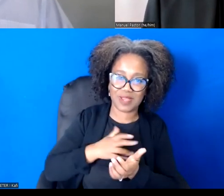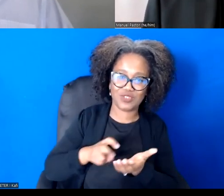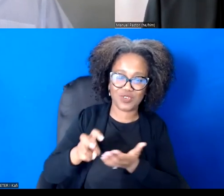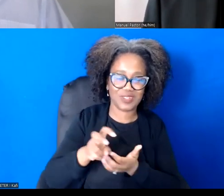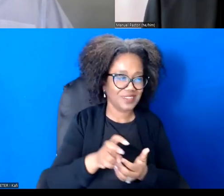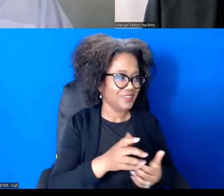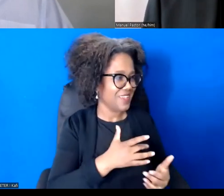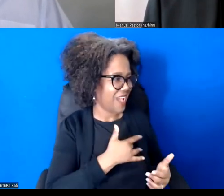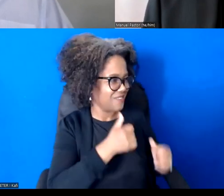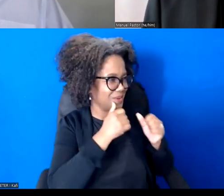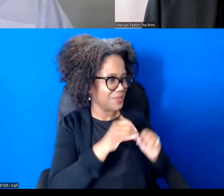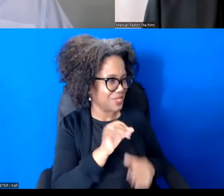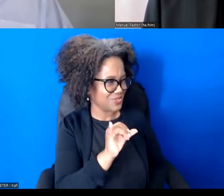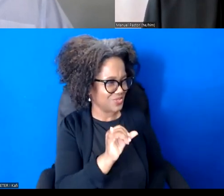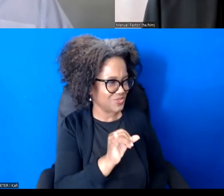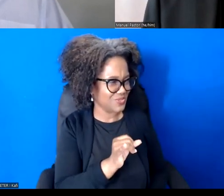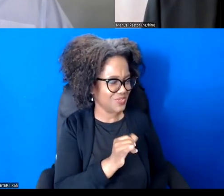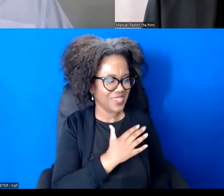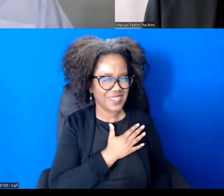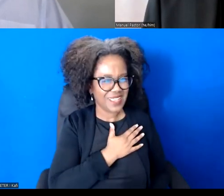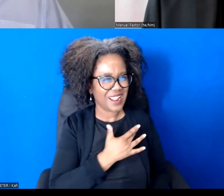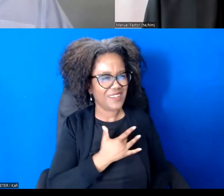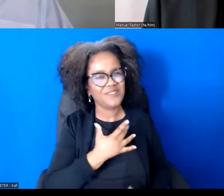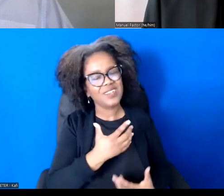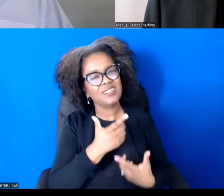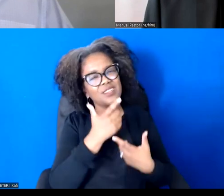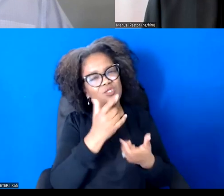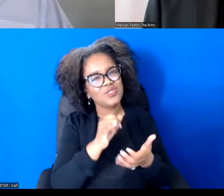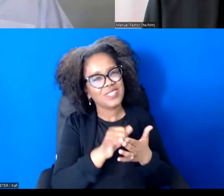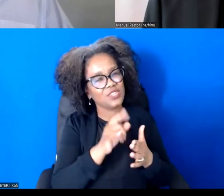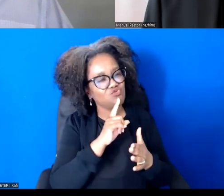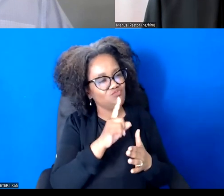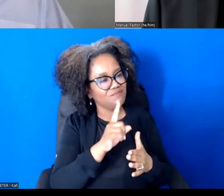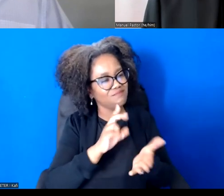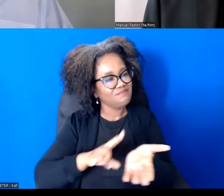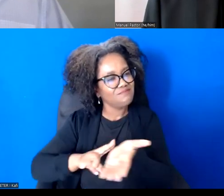the name because in a way, we crowdsourced this book.